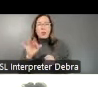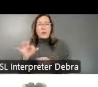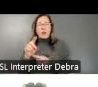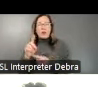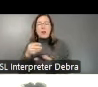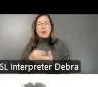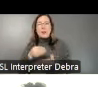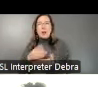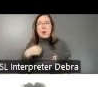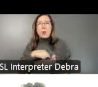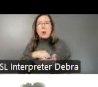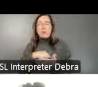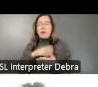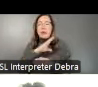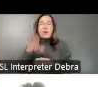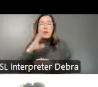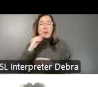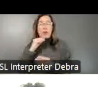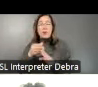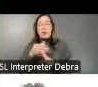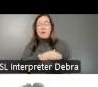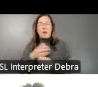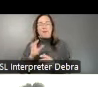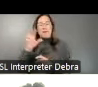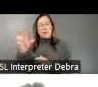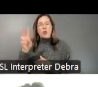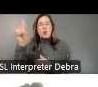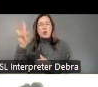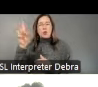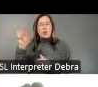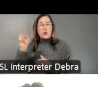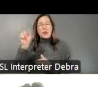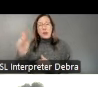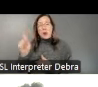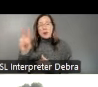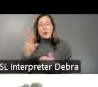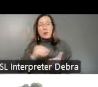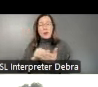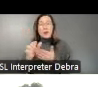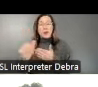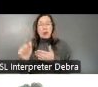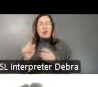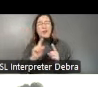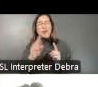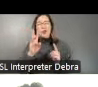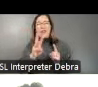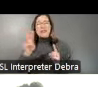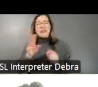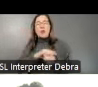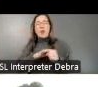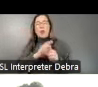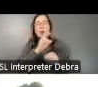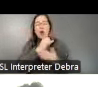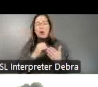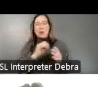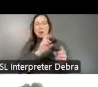an unprecedented investment of $20.2 million to 66 local arts agencies across the country. These